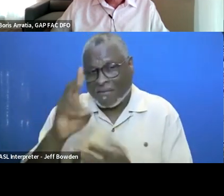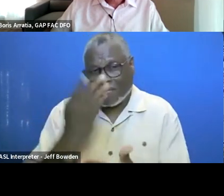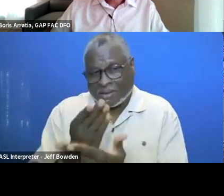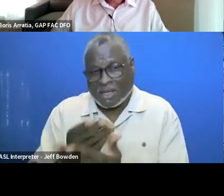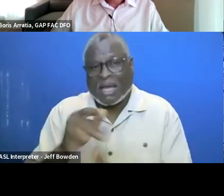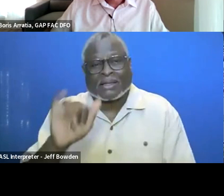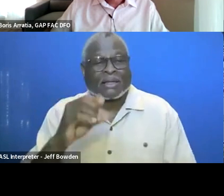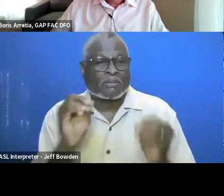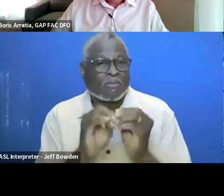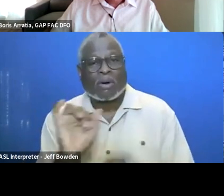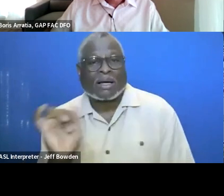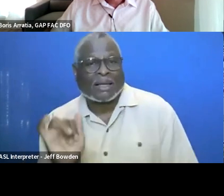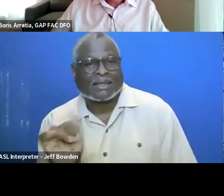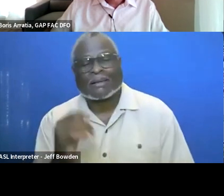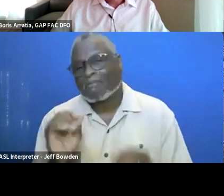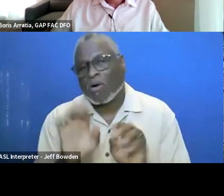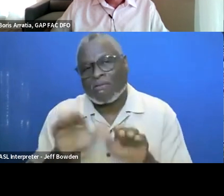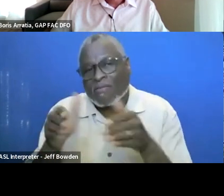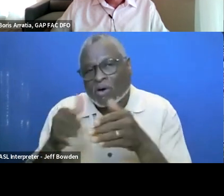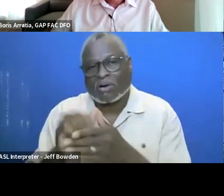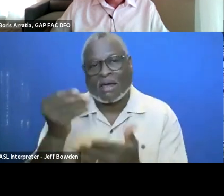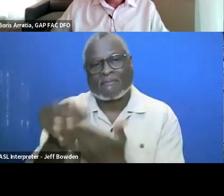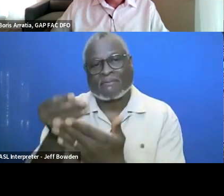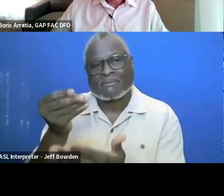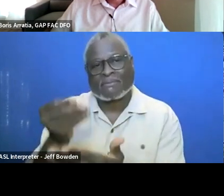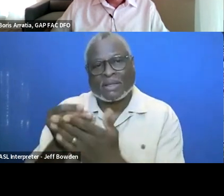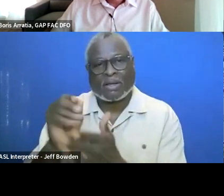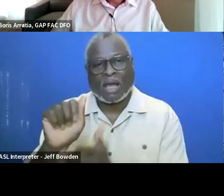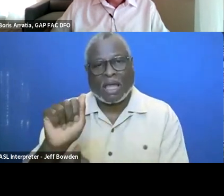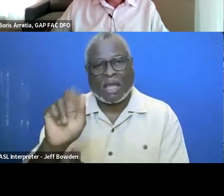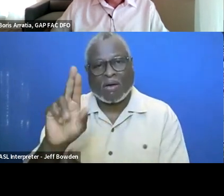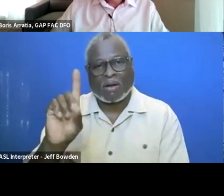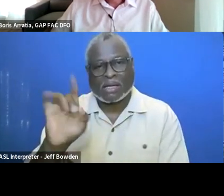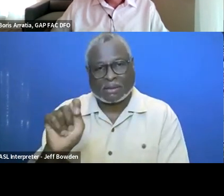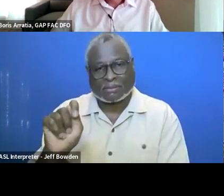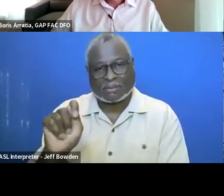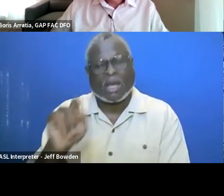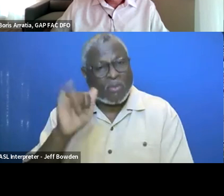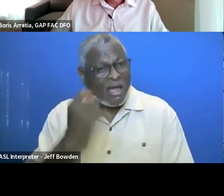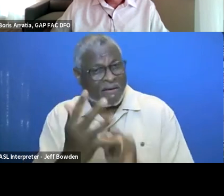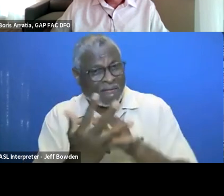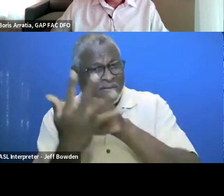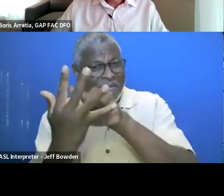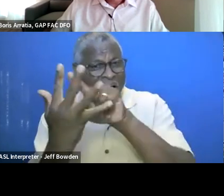It is more like a thing geared toward financial audits, but we had five different cybersecurity reviews.